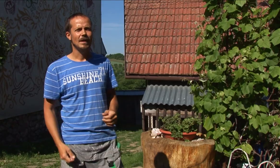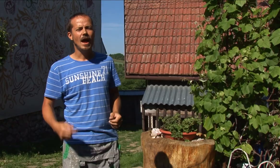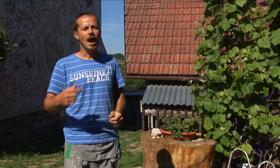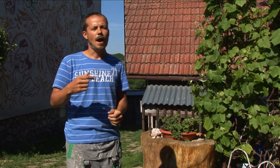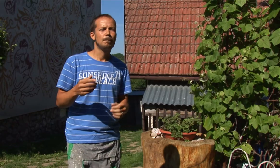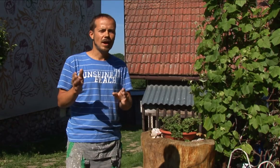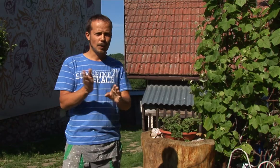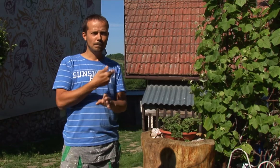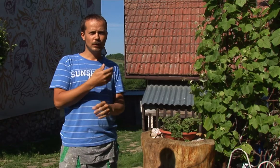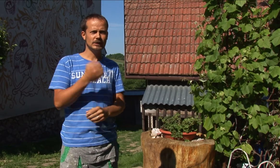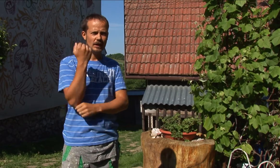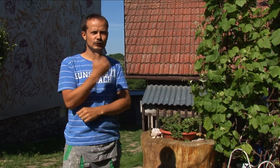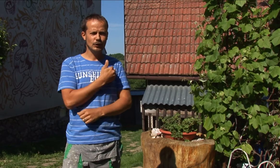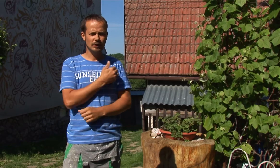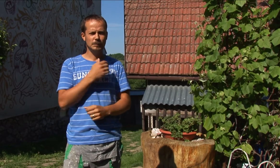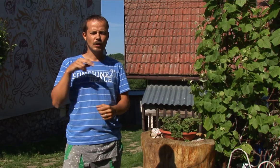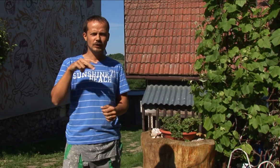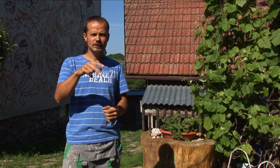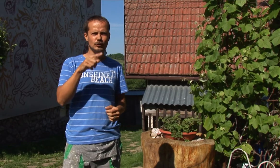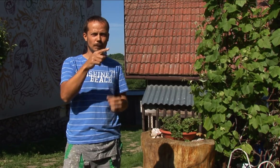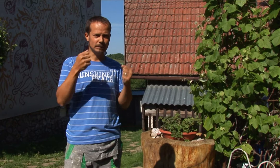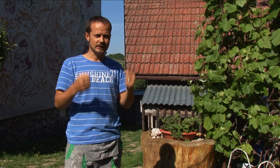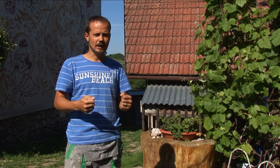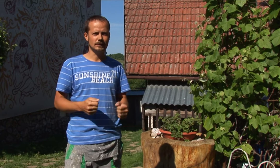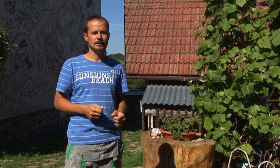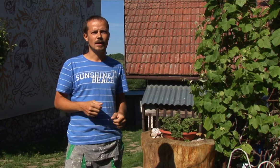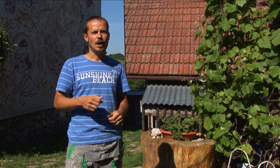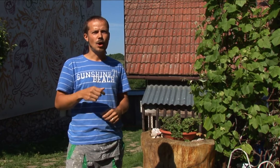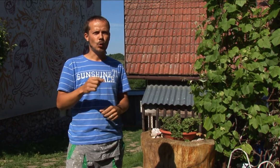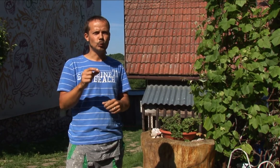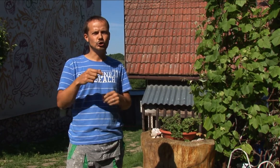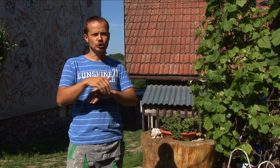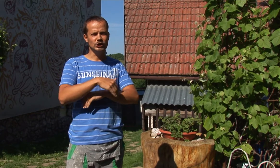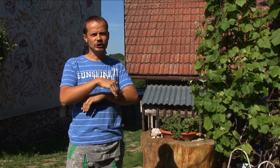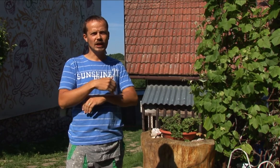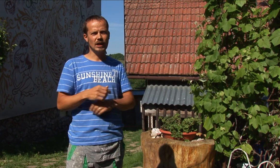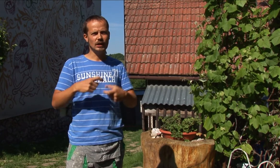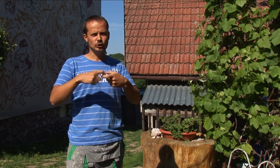After finishing basic school, he enrolled in vocational school in Prague.